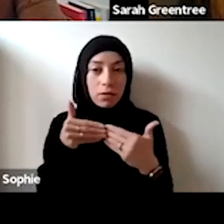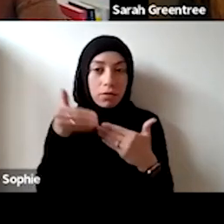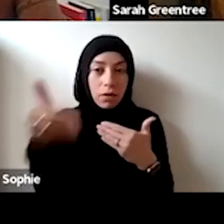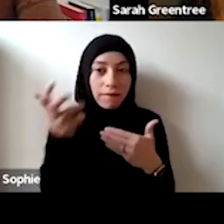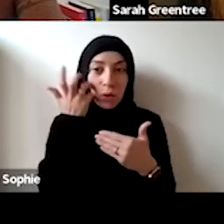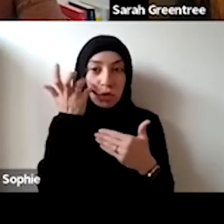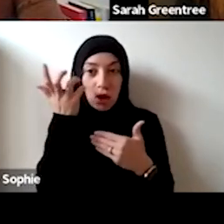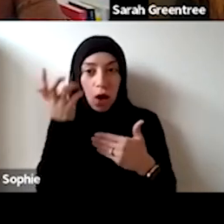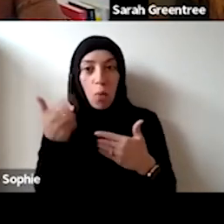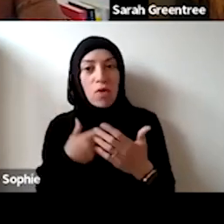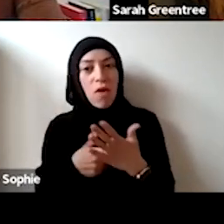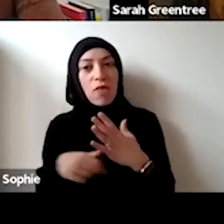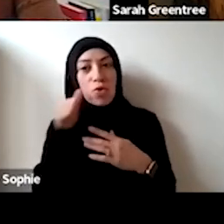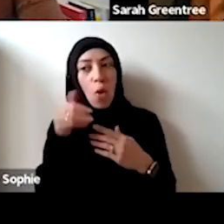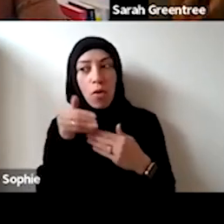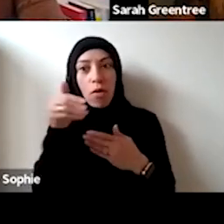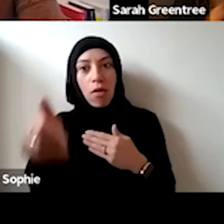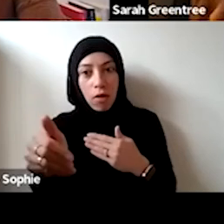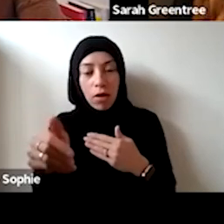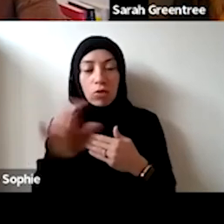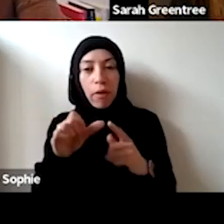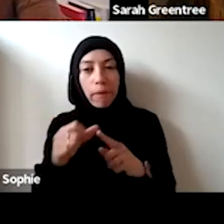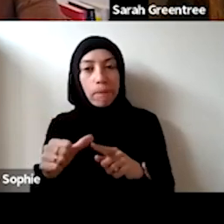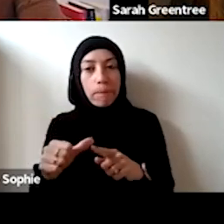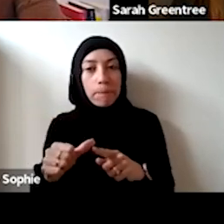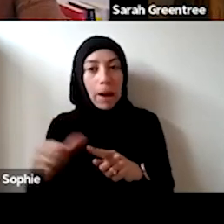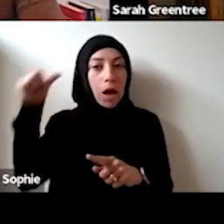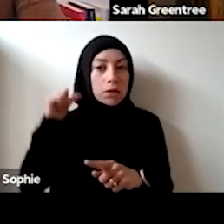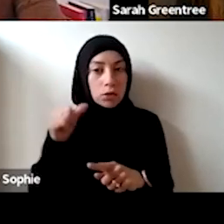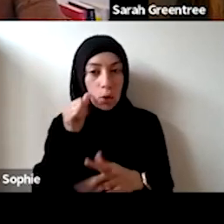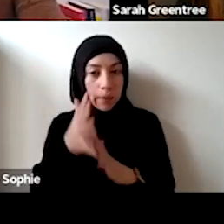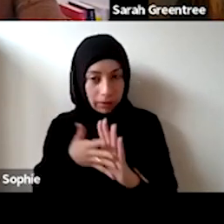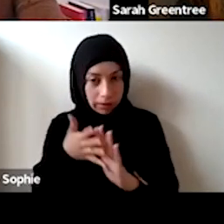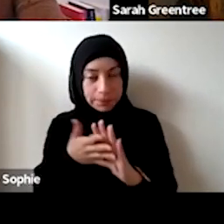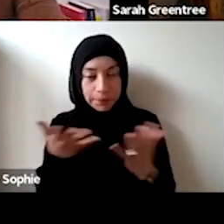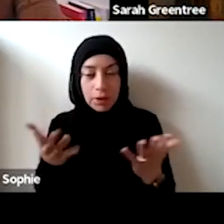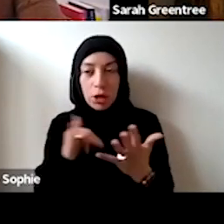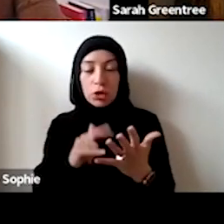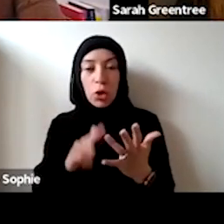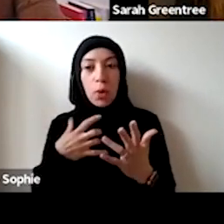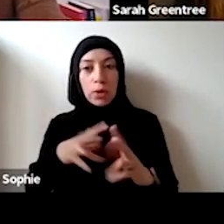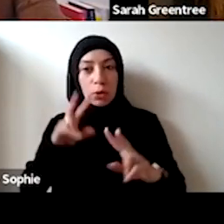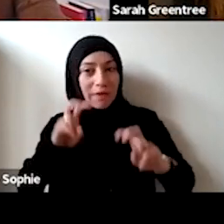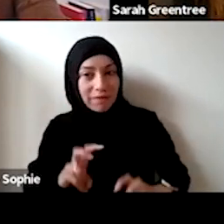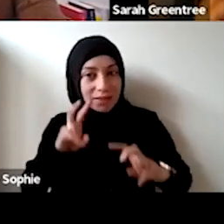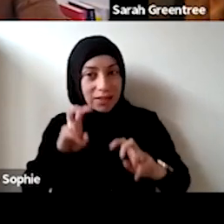So we just are interested in where you want to go, and rather than sort of really deeply investing, why, you may have had to take a break. in where you want to go, rather than really deeply investigating why you may have had to take Be a what disqualify? In fact, I great question Sarah